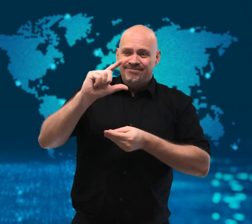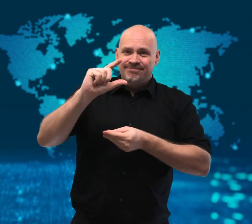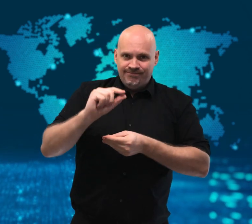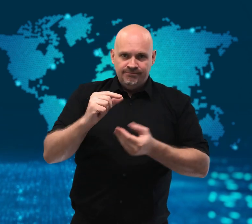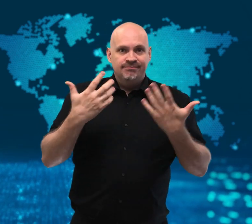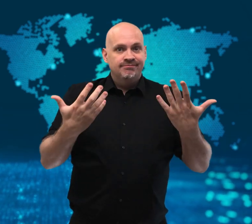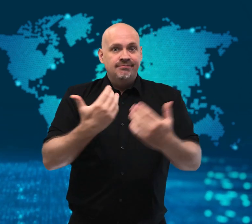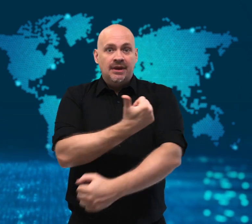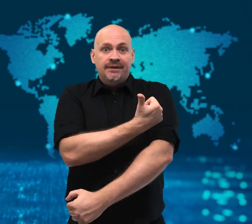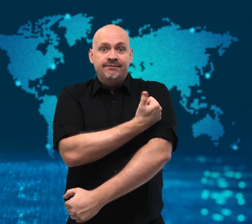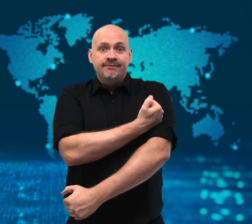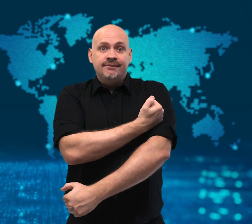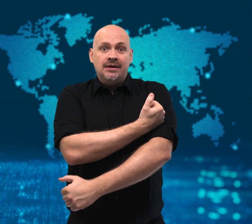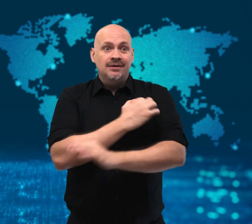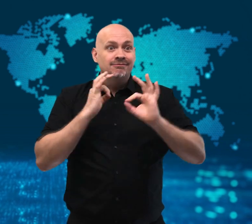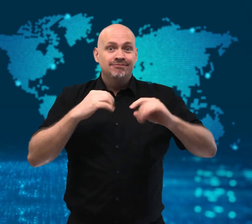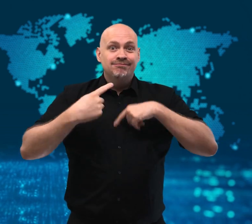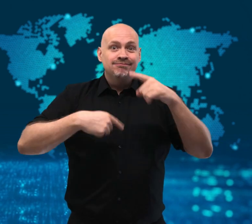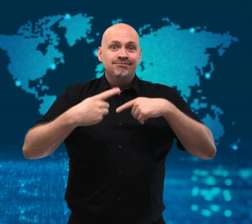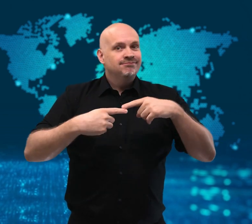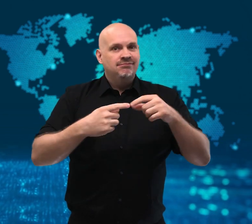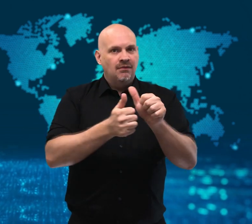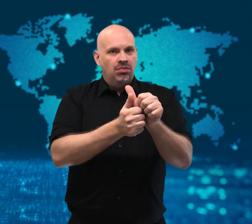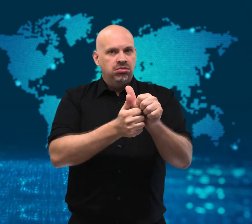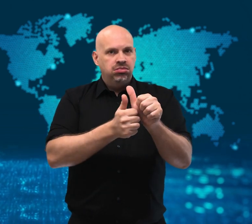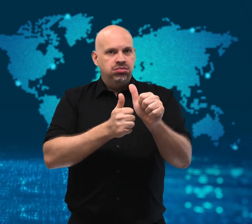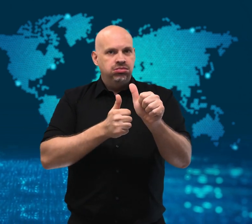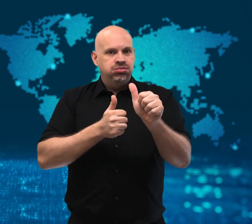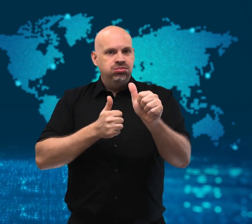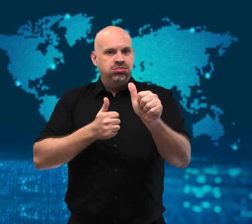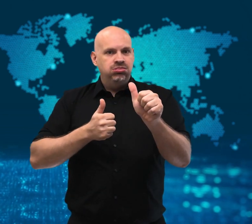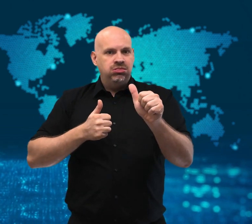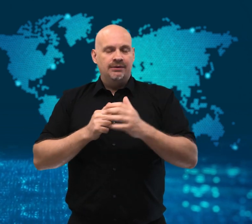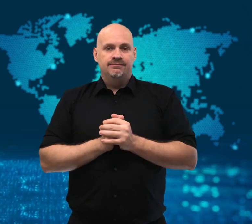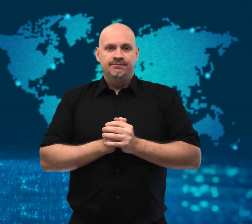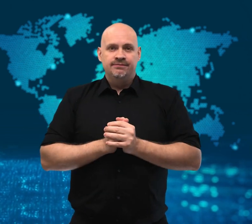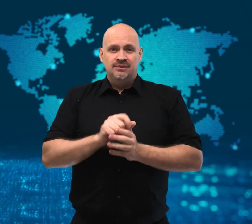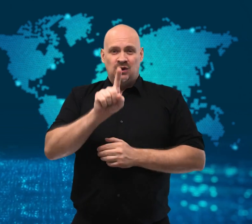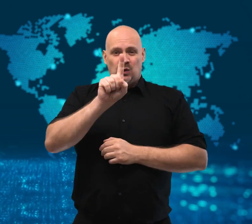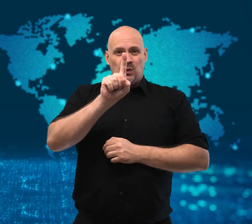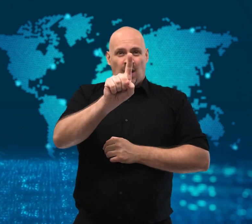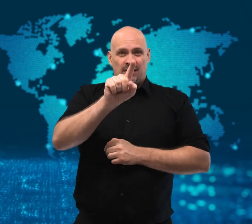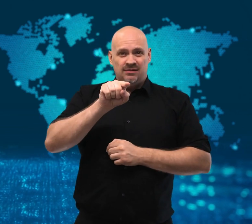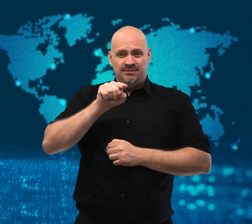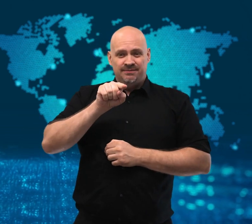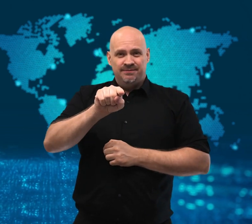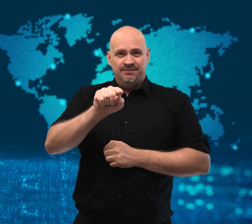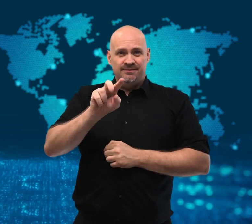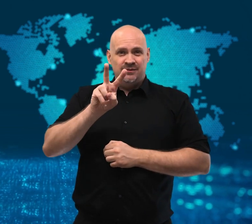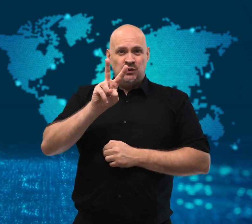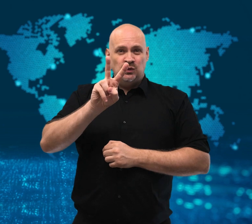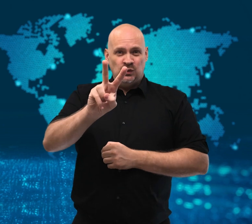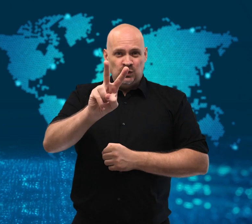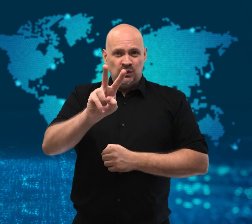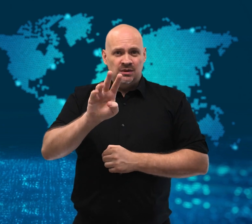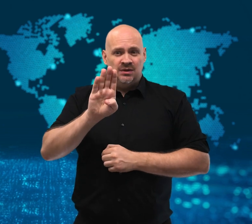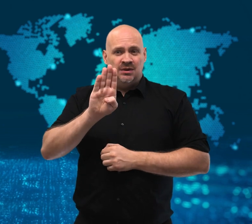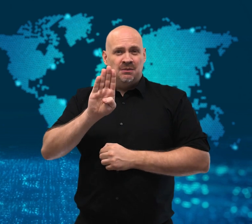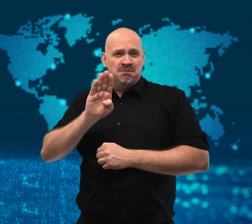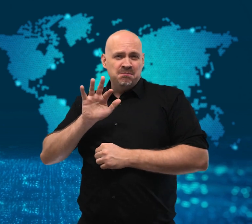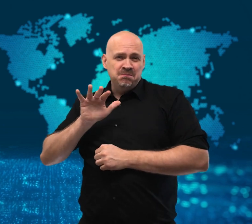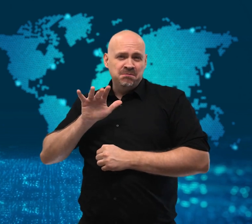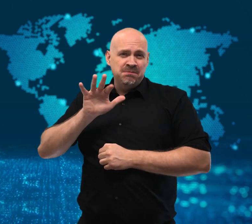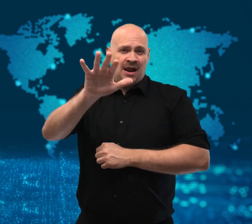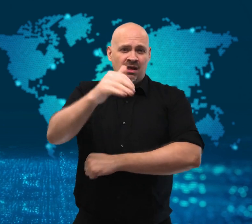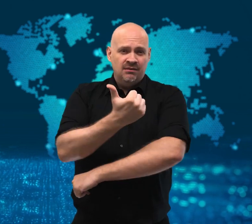Poor nations are falling behind in vaccination rates.